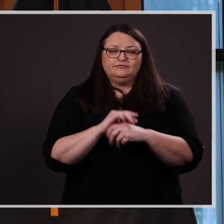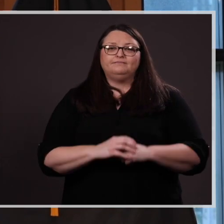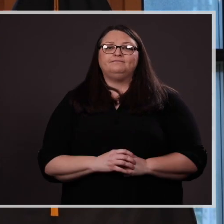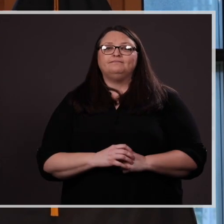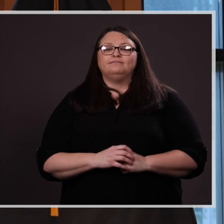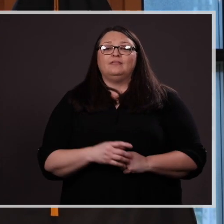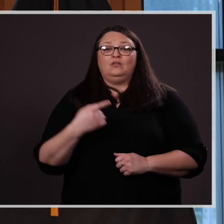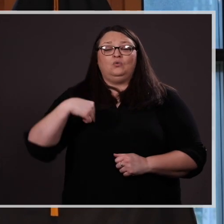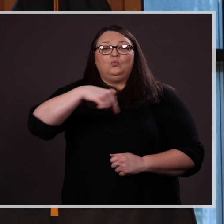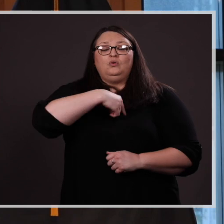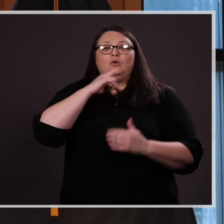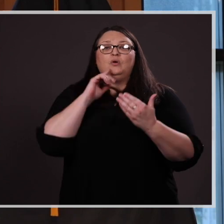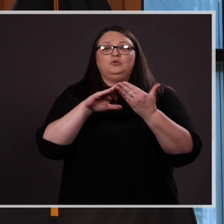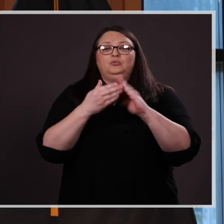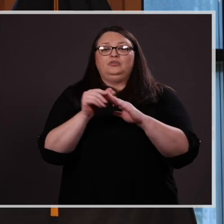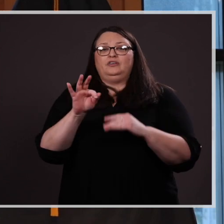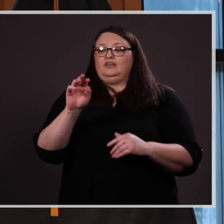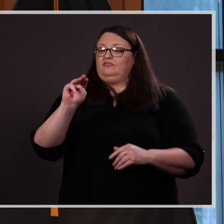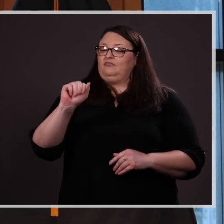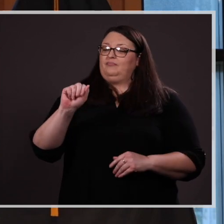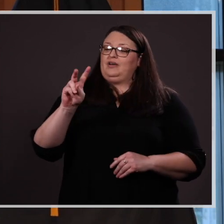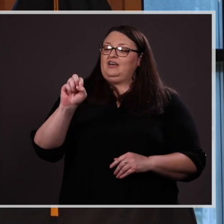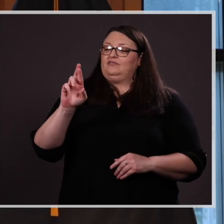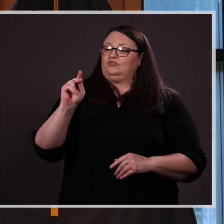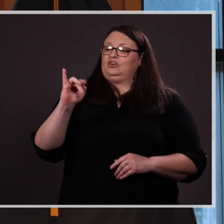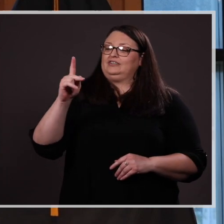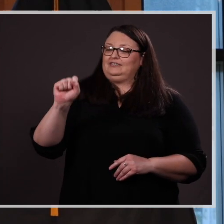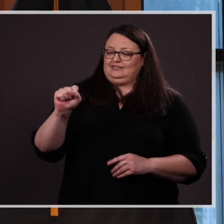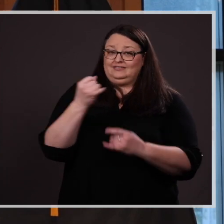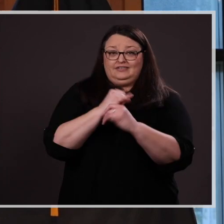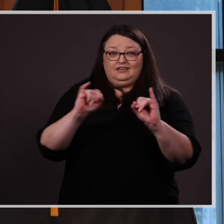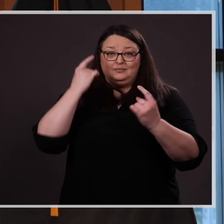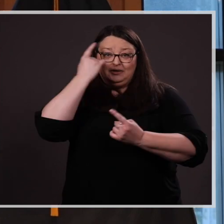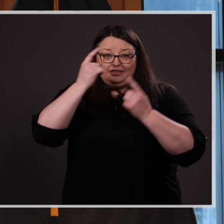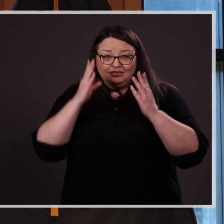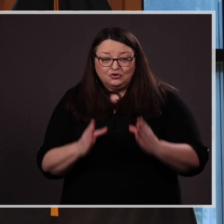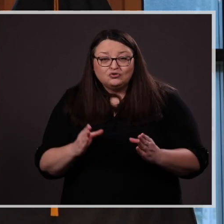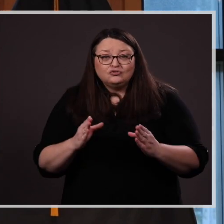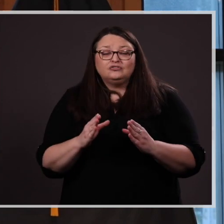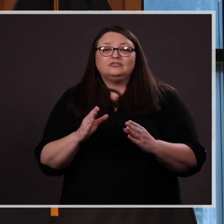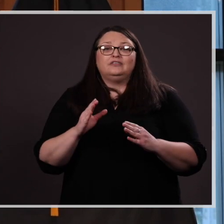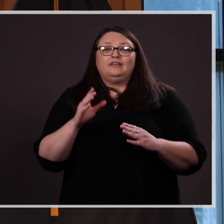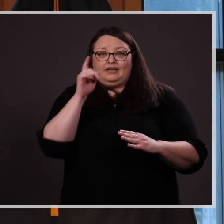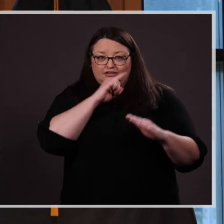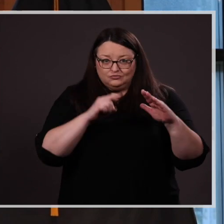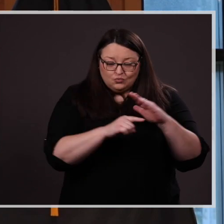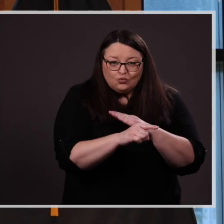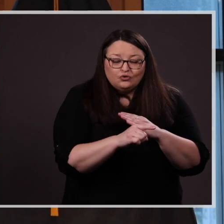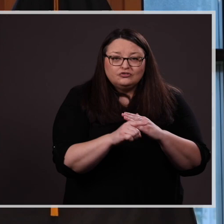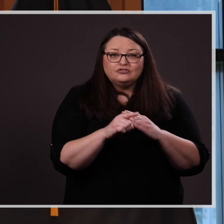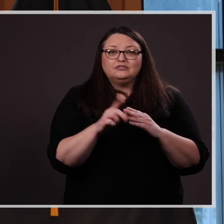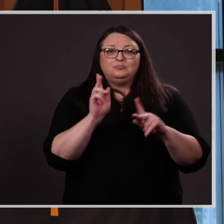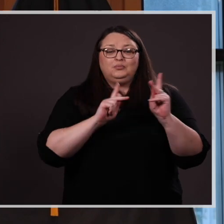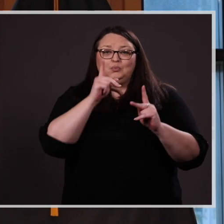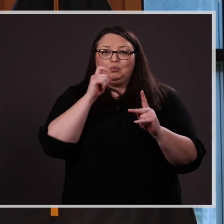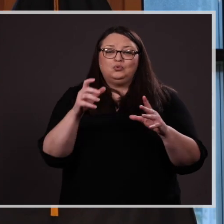We are a community of Mavericks – independent thinkers, explorers, risk takers – and today